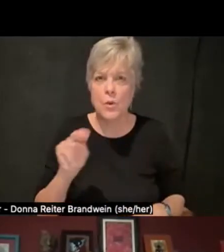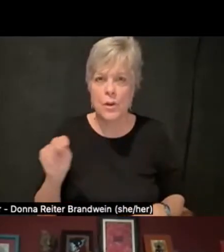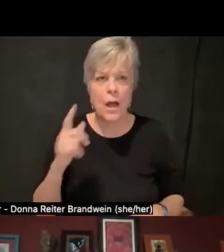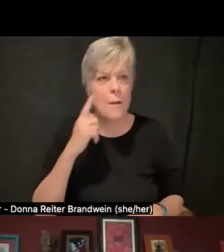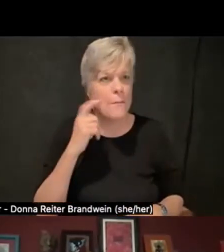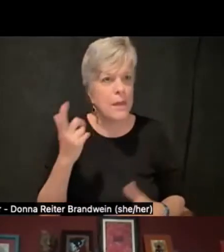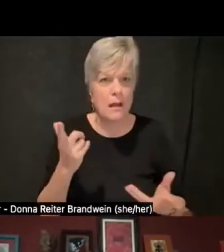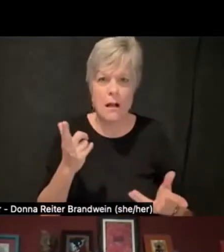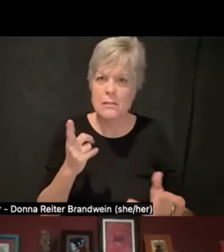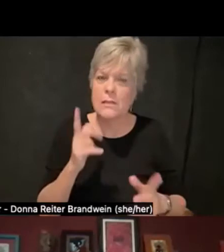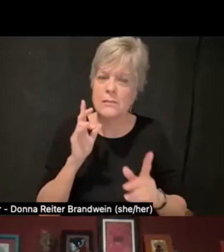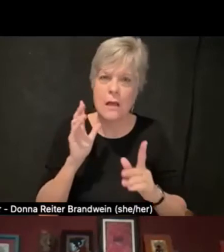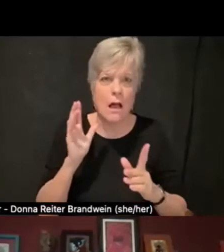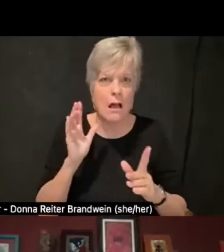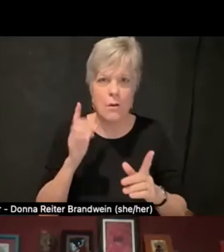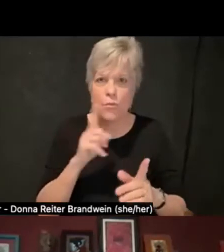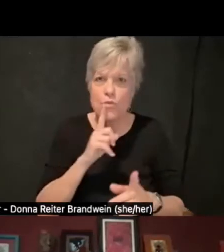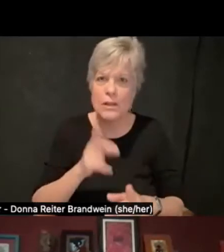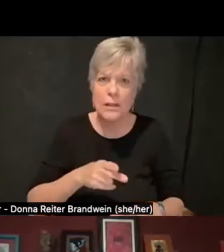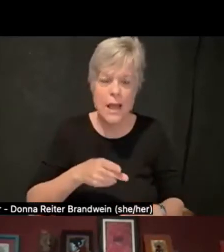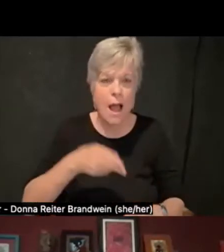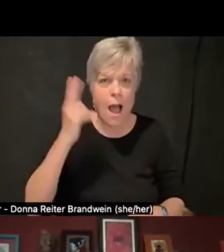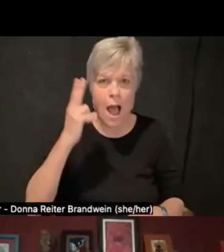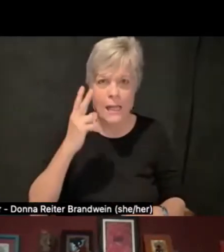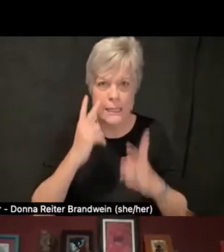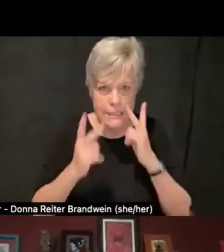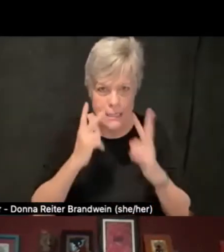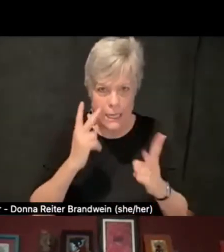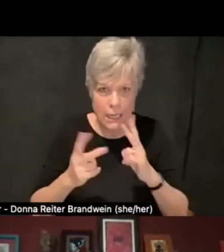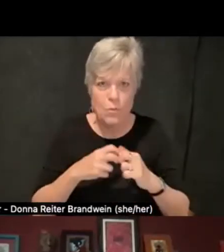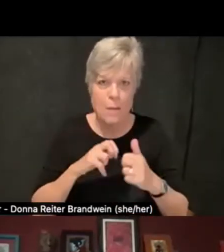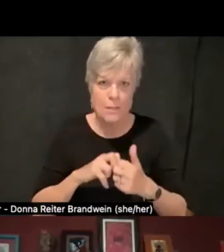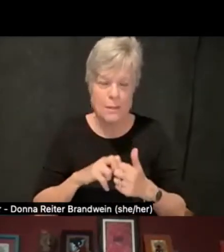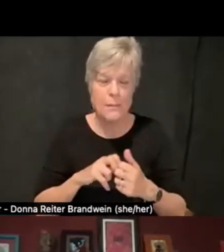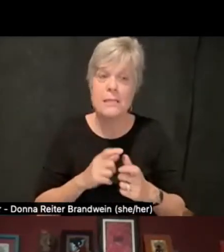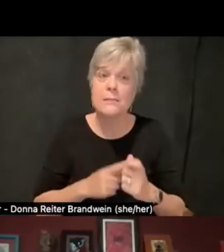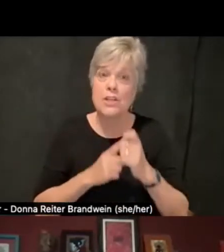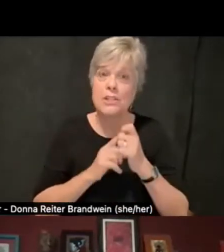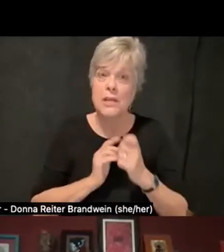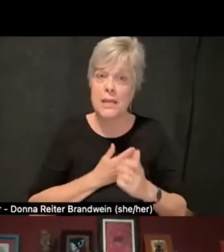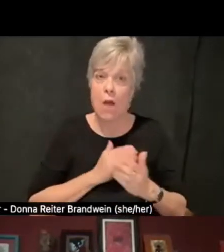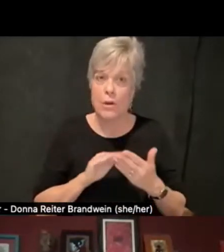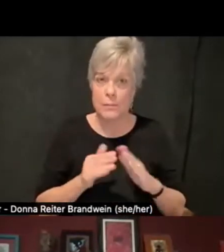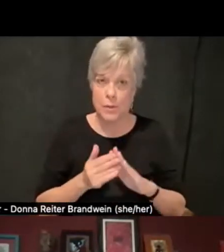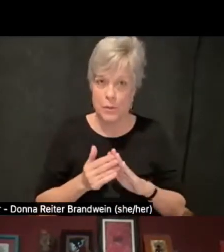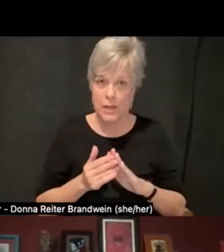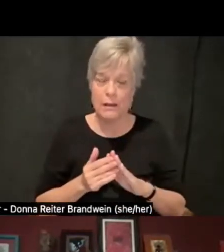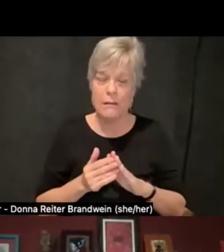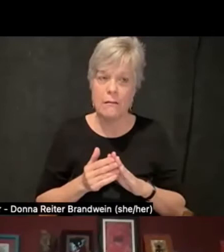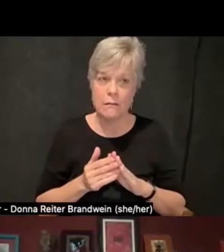especially in the community that we're in. That's sort of one example